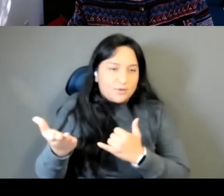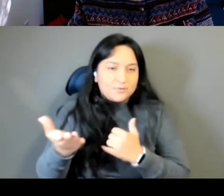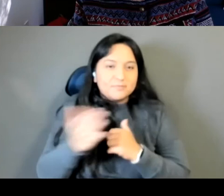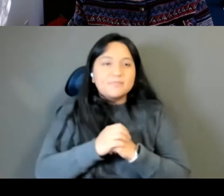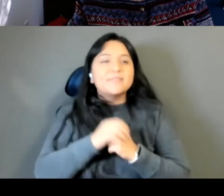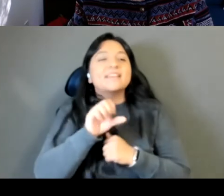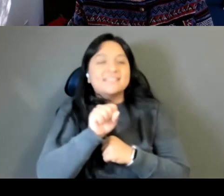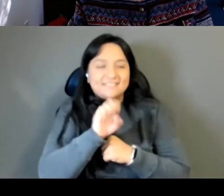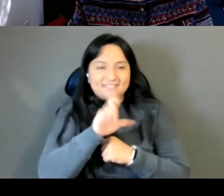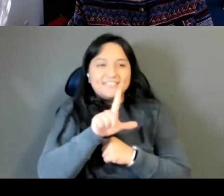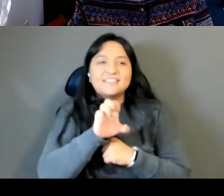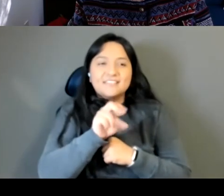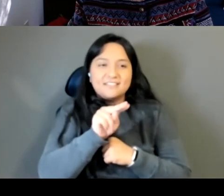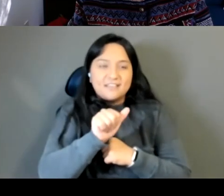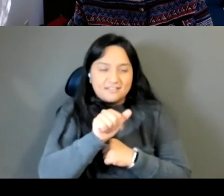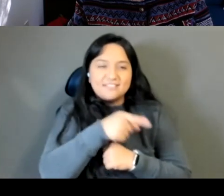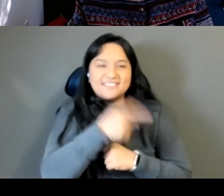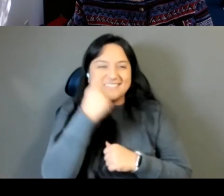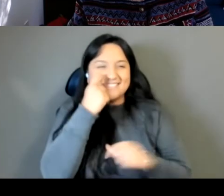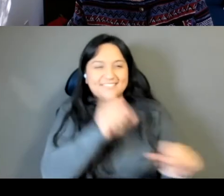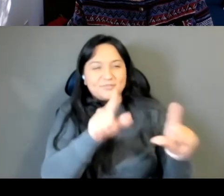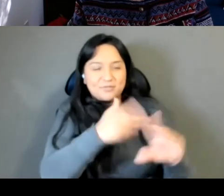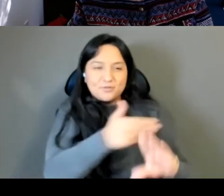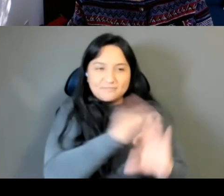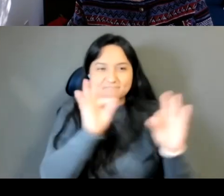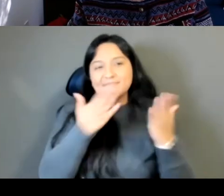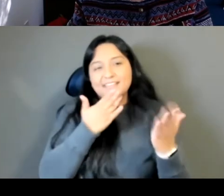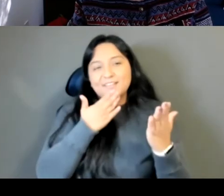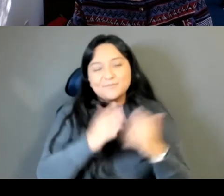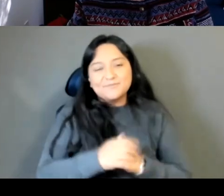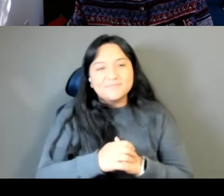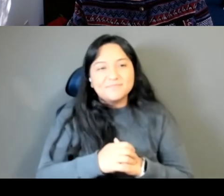who was on screen earlier, thank you both so much for making our event accessible.